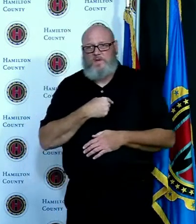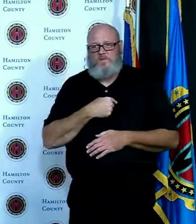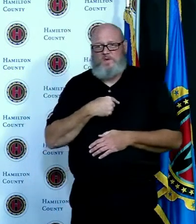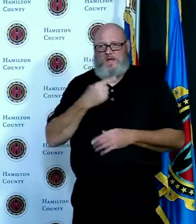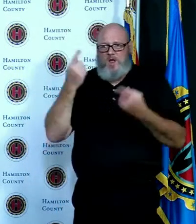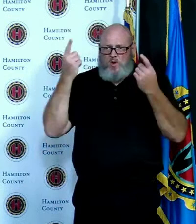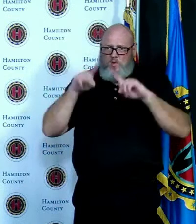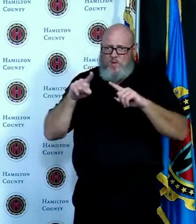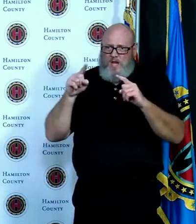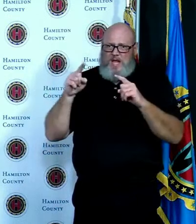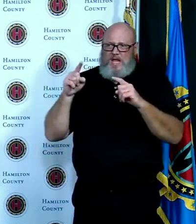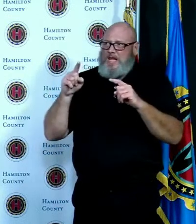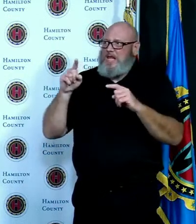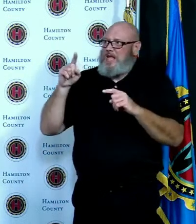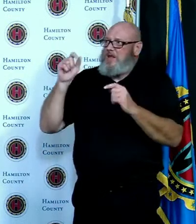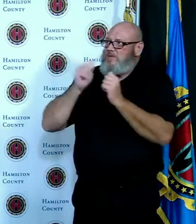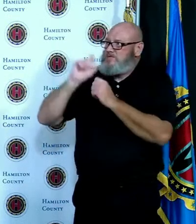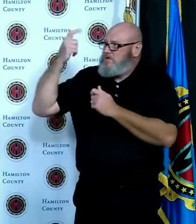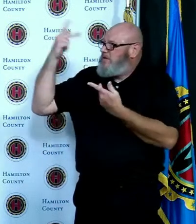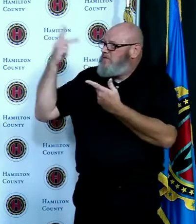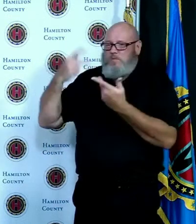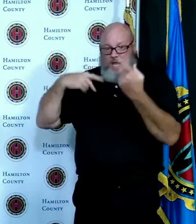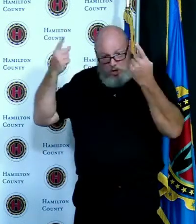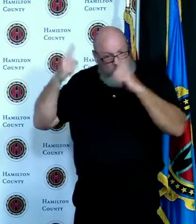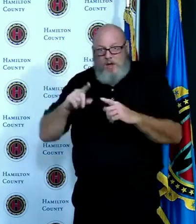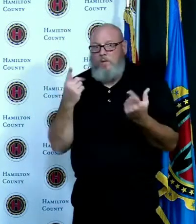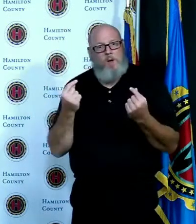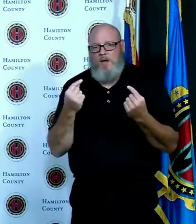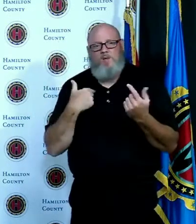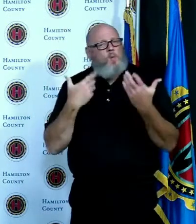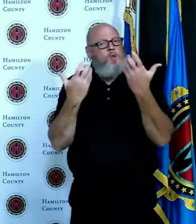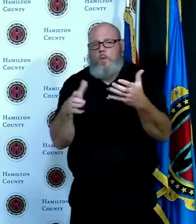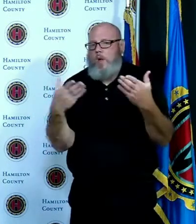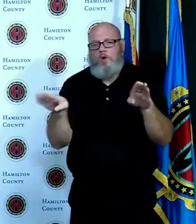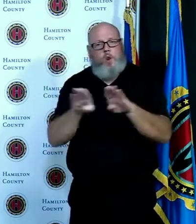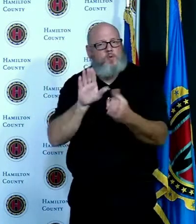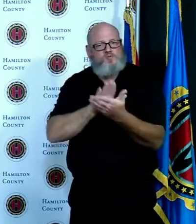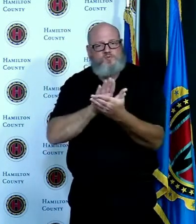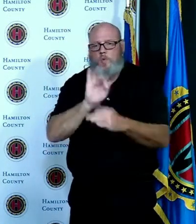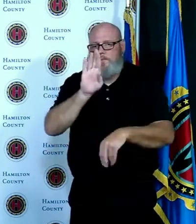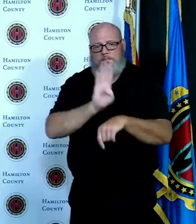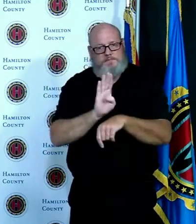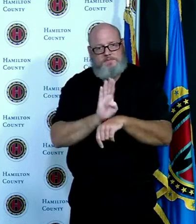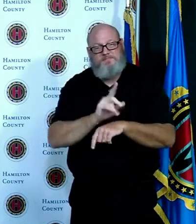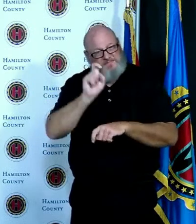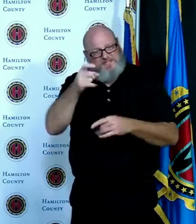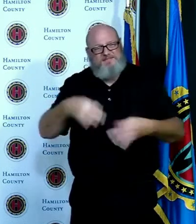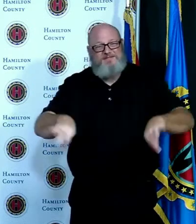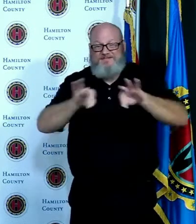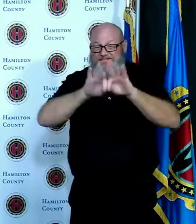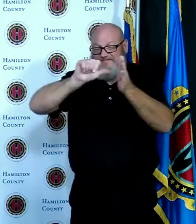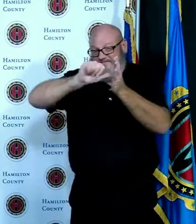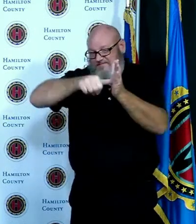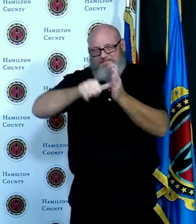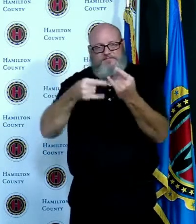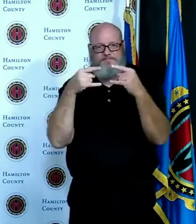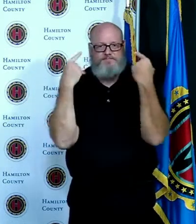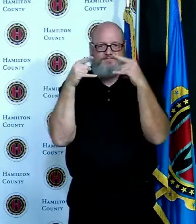to do it is to wear a mask and and we know this right so you know obviously that's an option